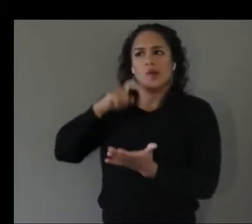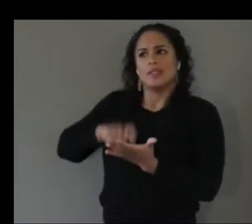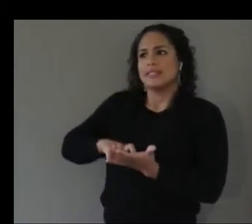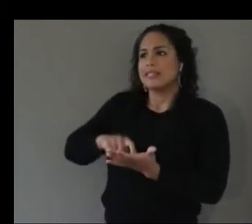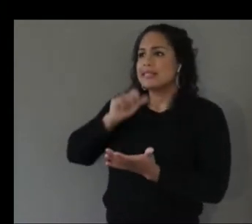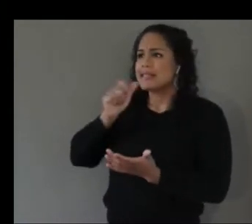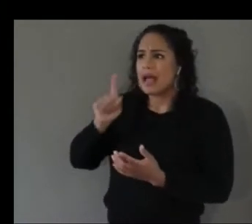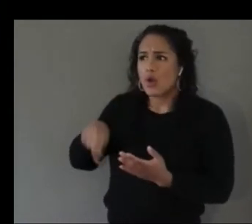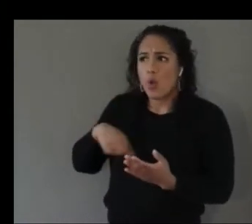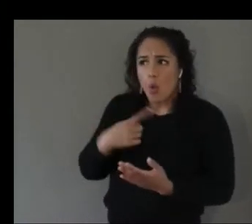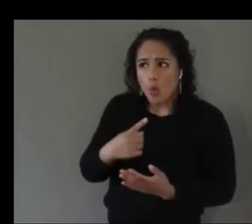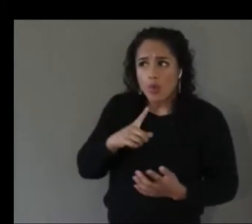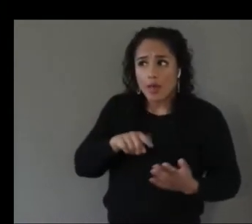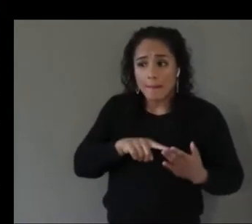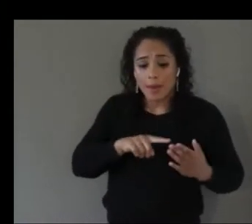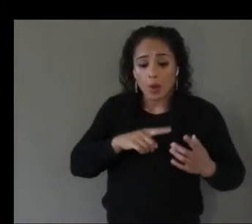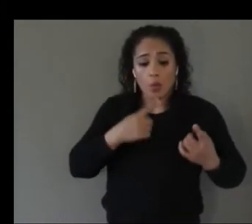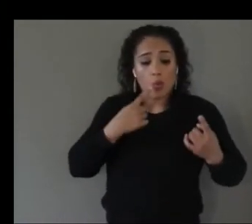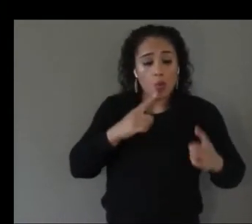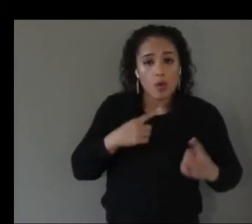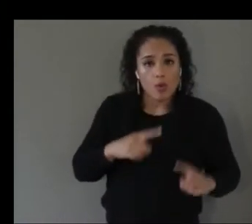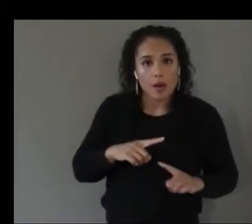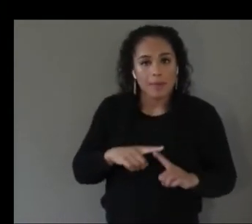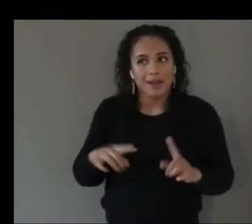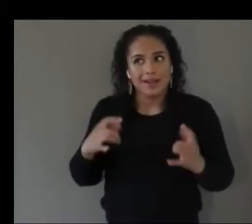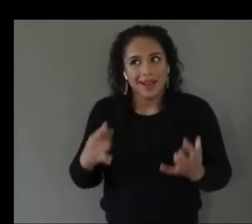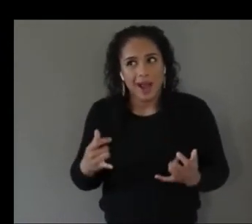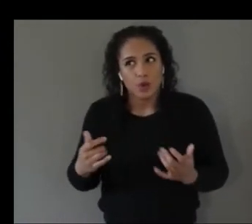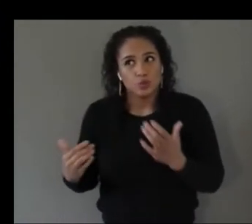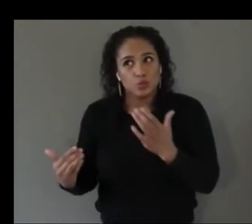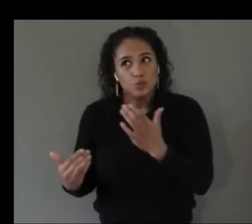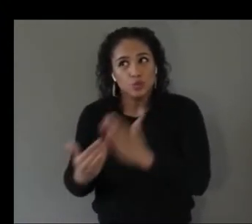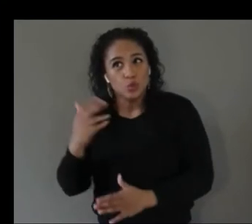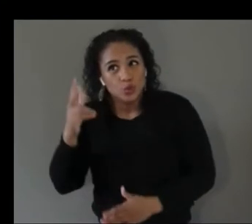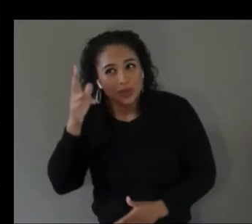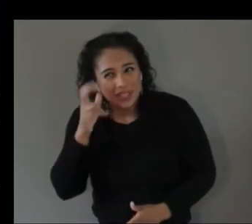this bizarre new sound that you're hearing that doesn't sound like a ball but in fact it's like a